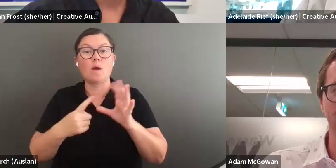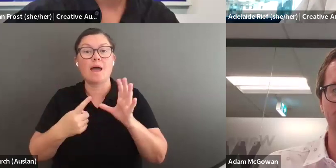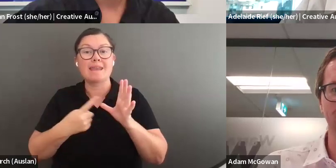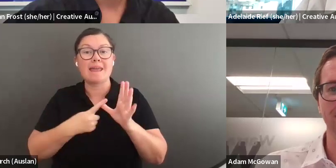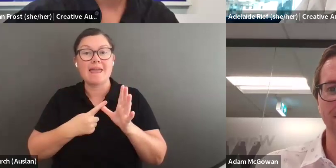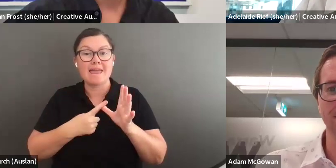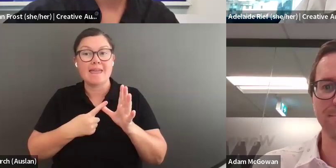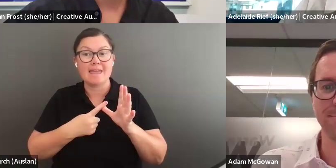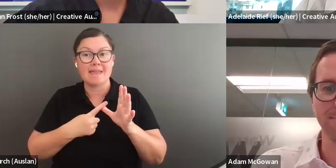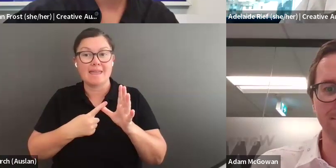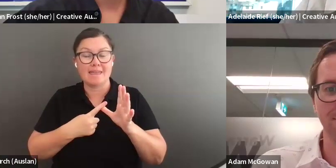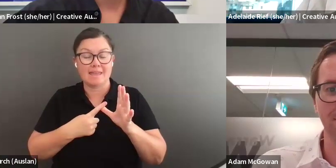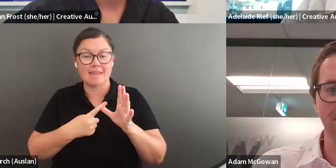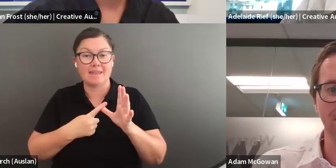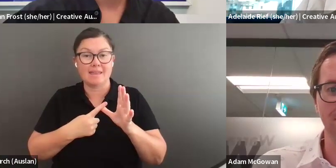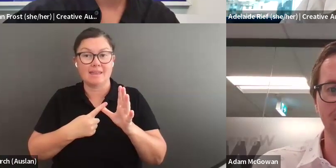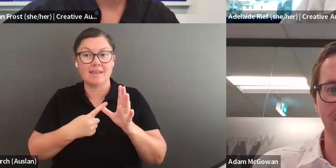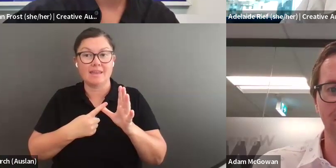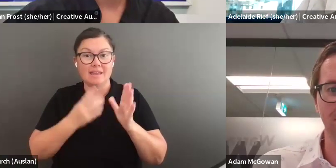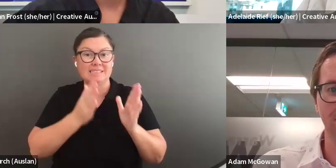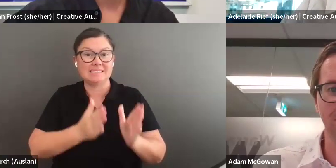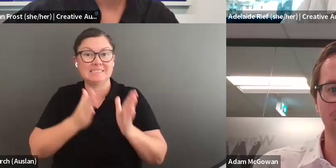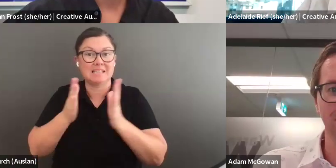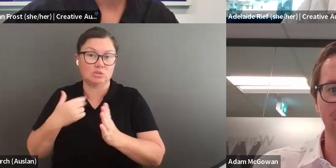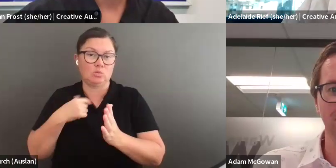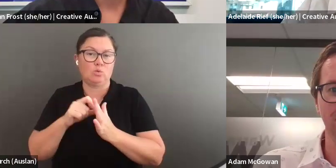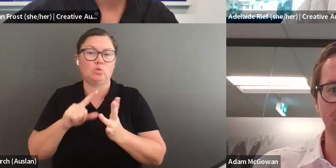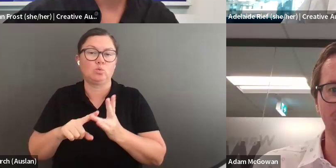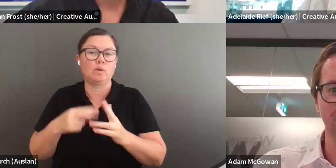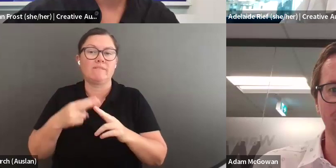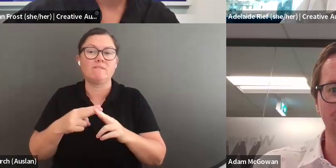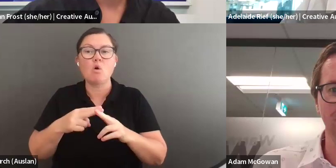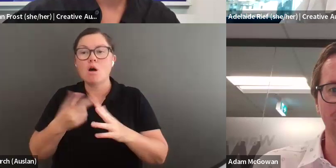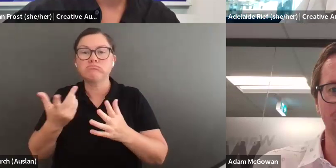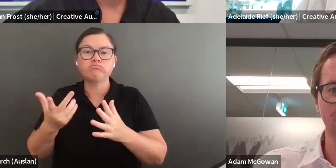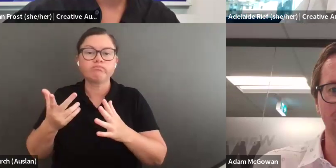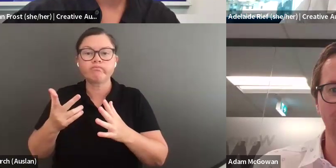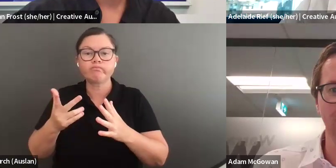as part of the outreach for the Creative Leadership